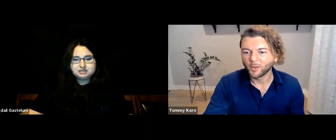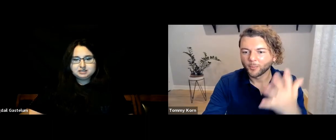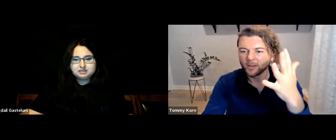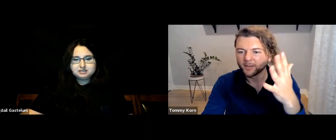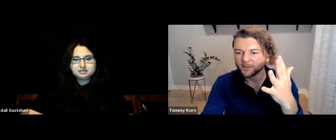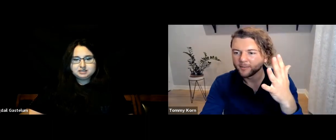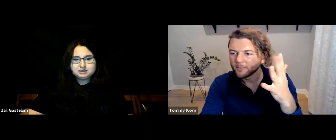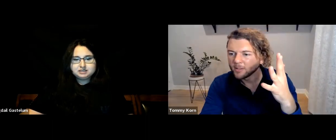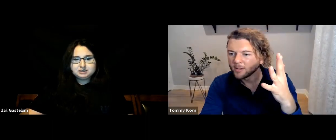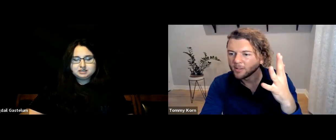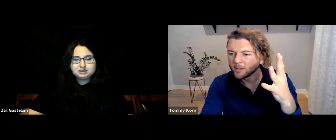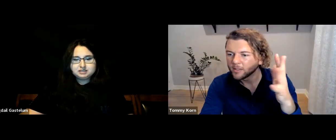[Tommy] Hold on.